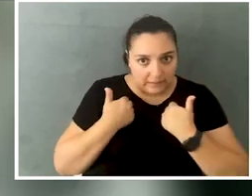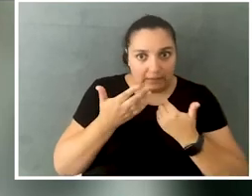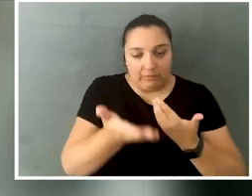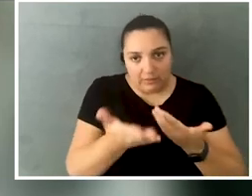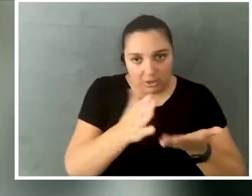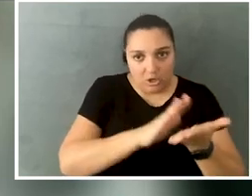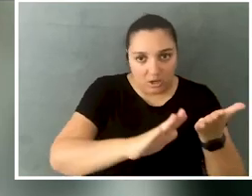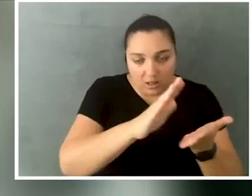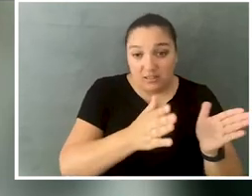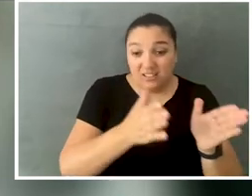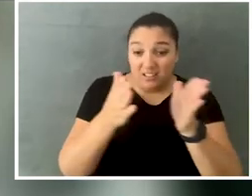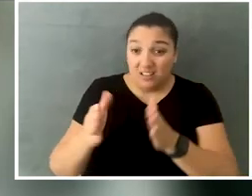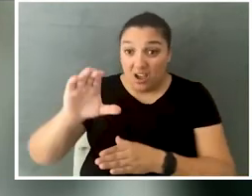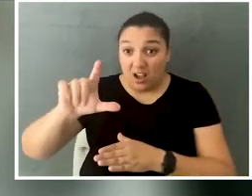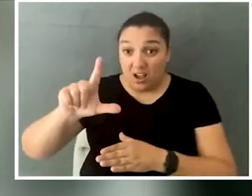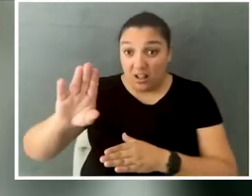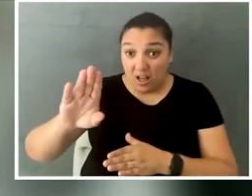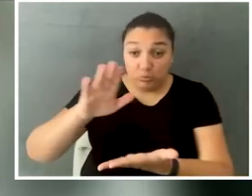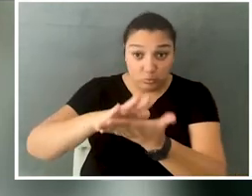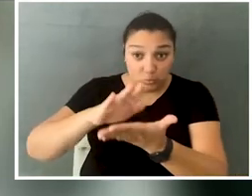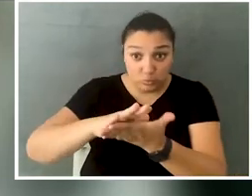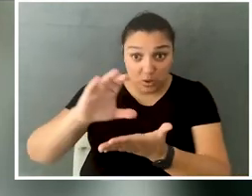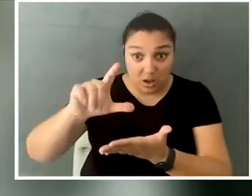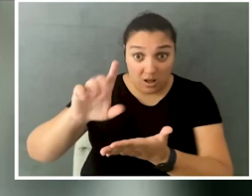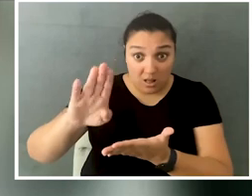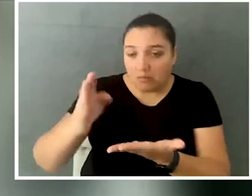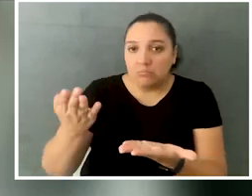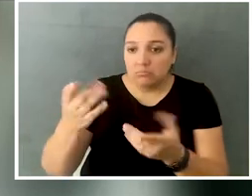You know, clubs meeting in areas that are inaccessible.